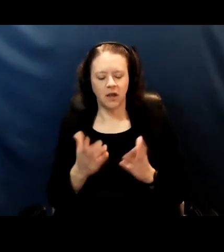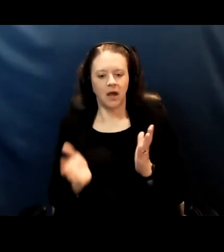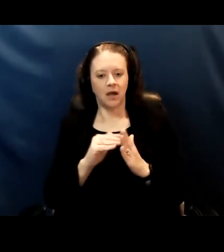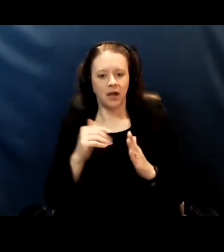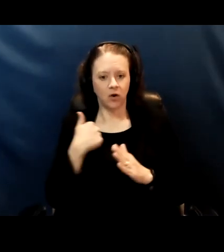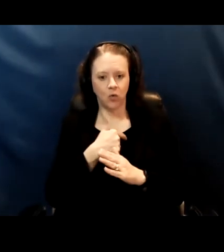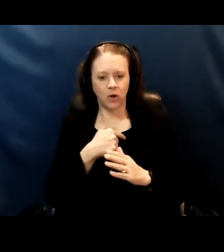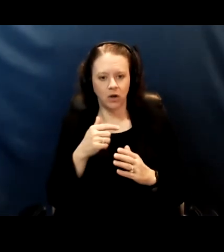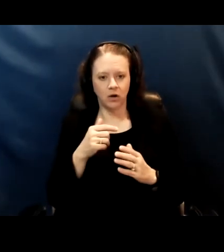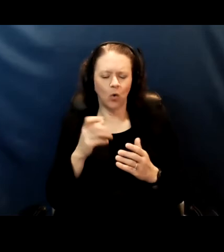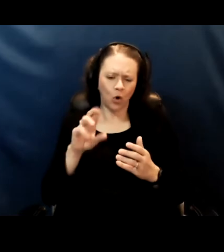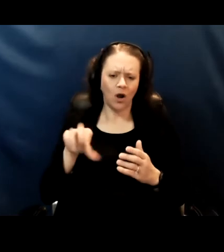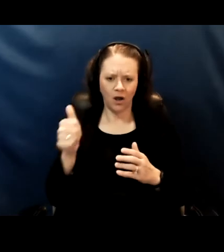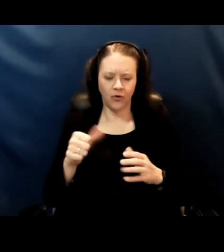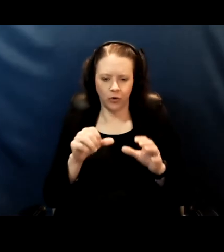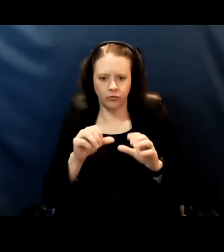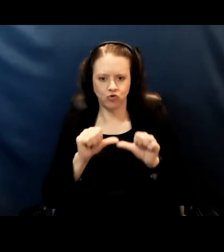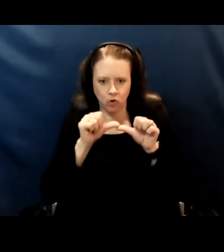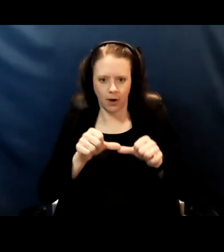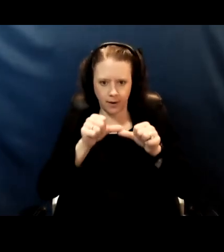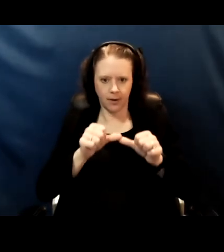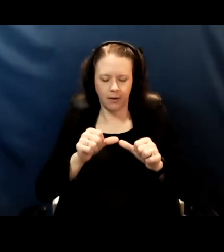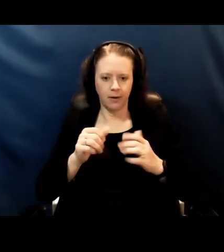or other chronic conditions we can comment on adults